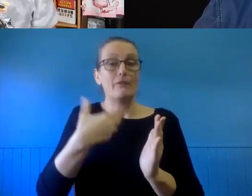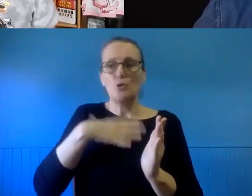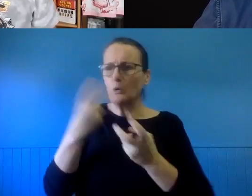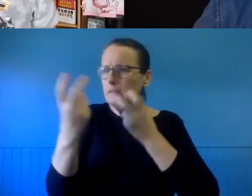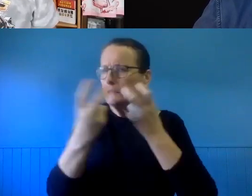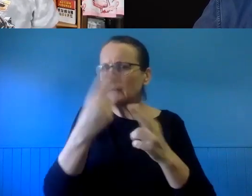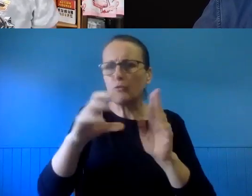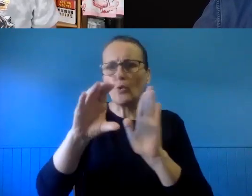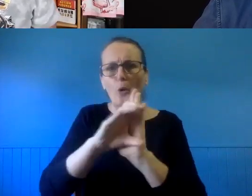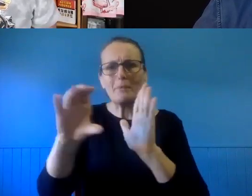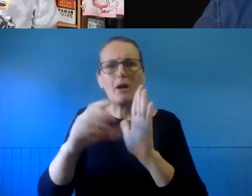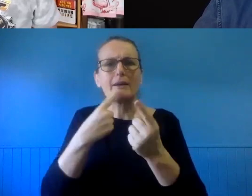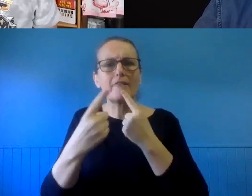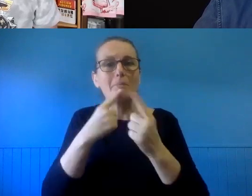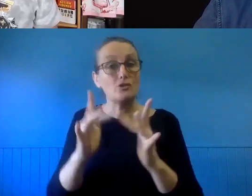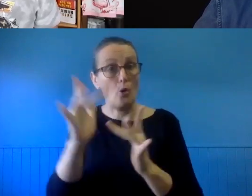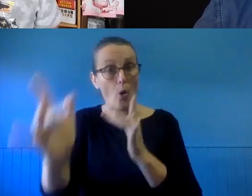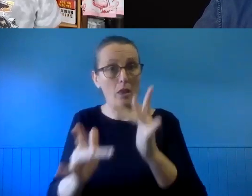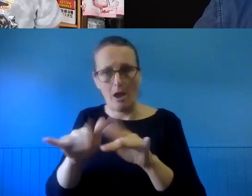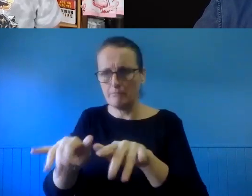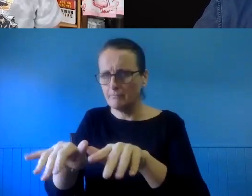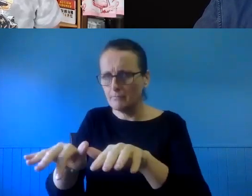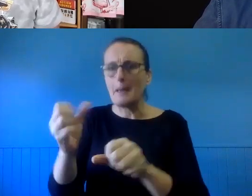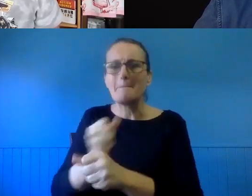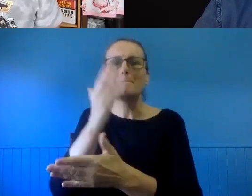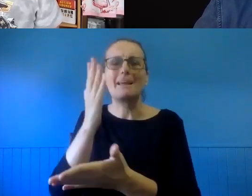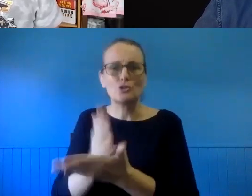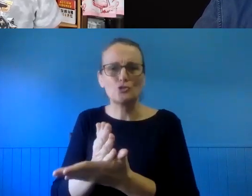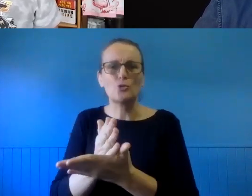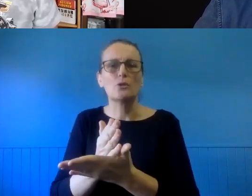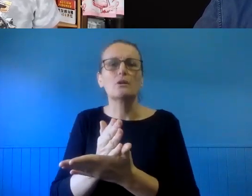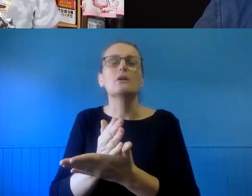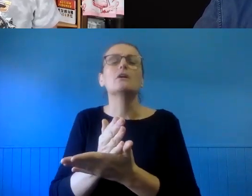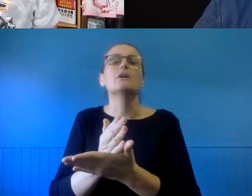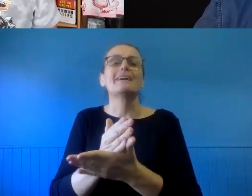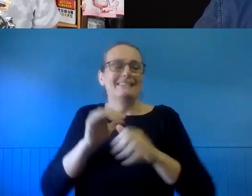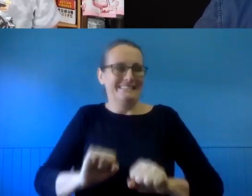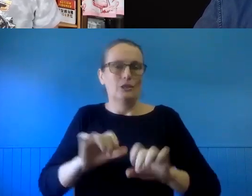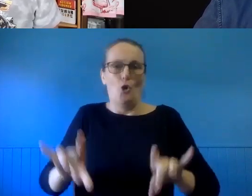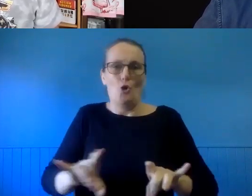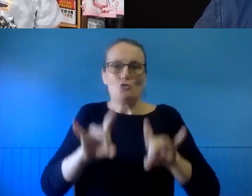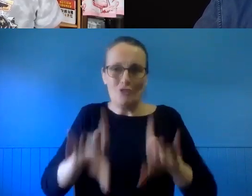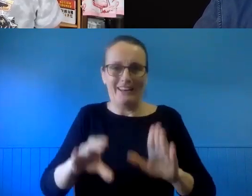Information online -- copyright information online, make shore -- sure you are reading information about the Australian system.